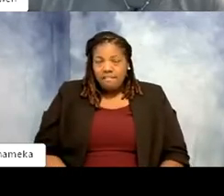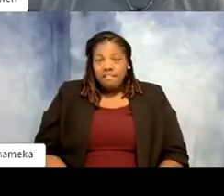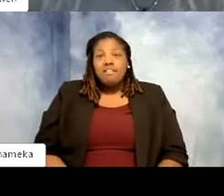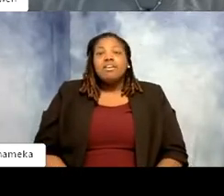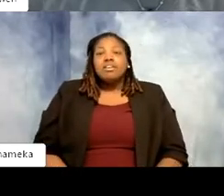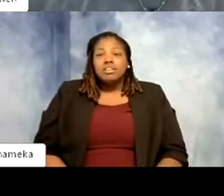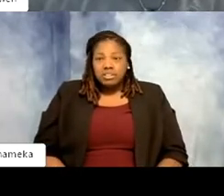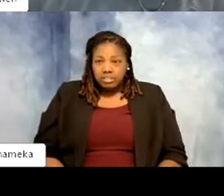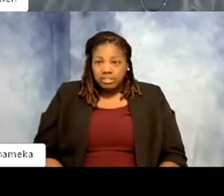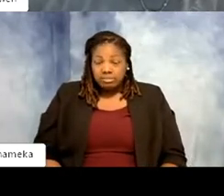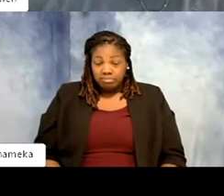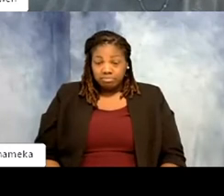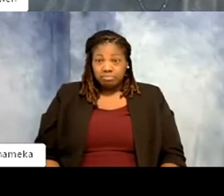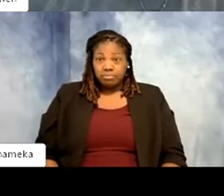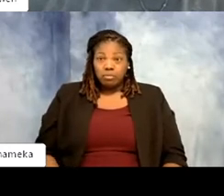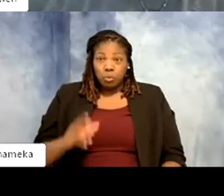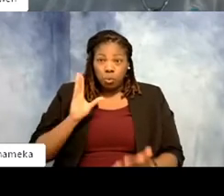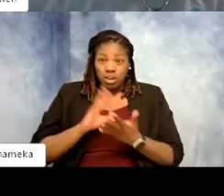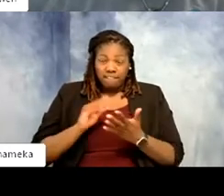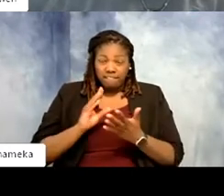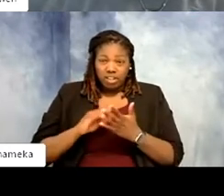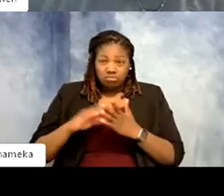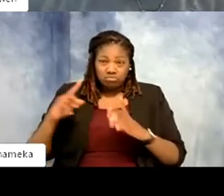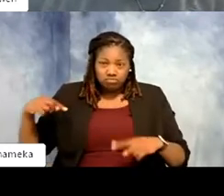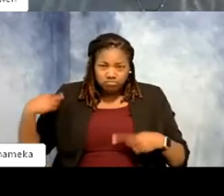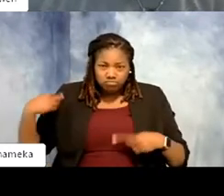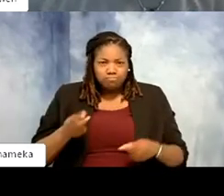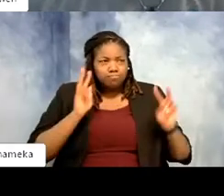versus what I knew then about zoos, just coming to the zoo and seeing animals you got excited. You